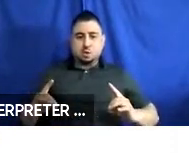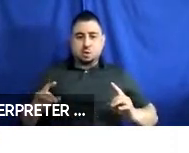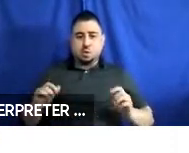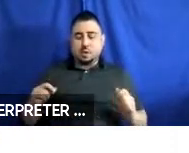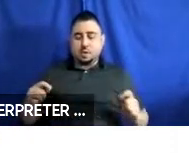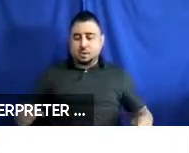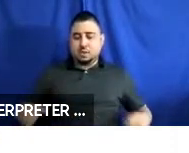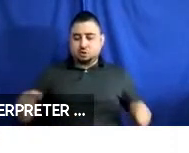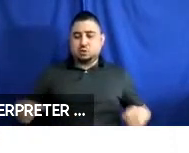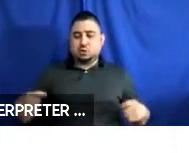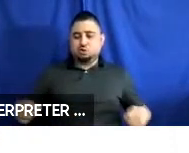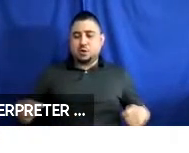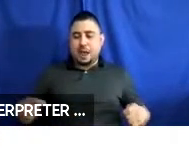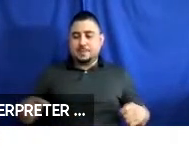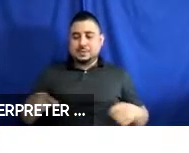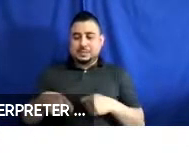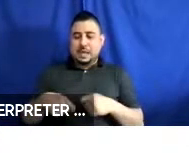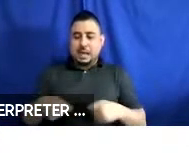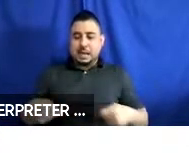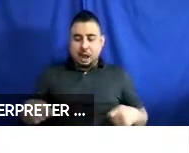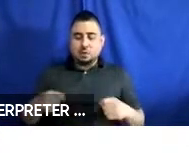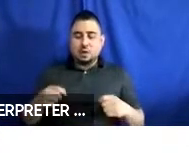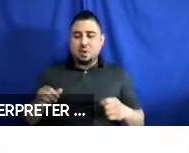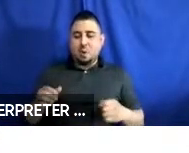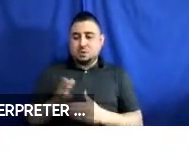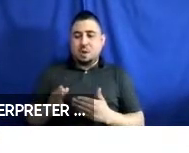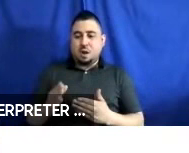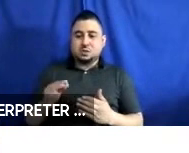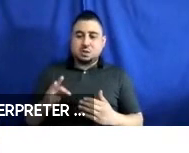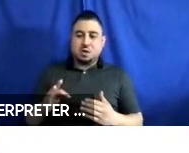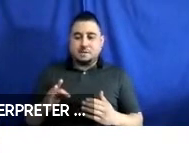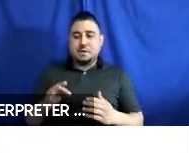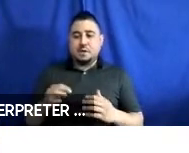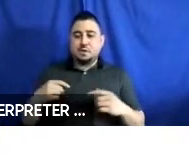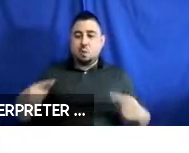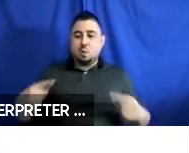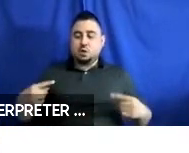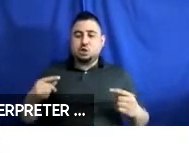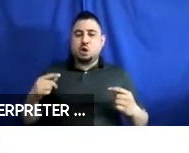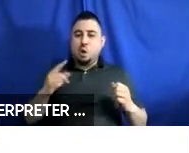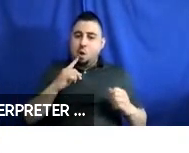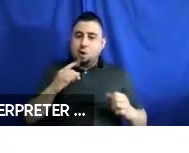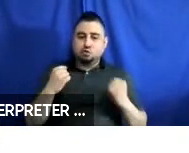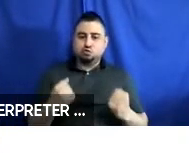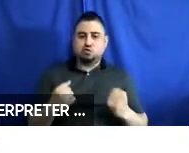because those parts of the wheelchair have been crash tested and should be strong enough